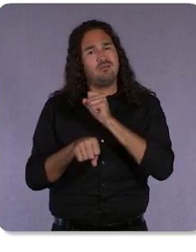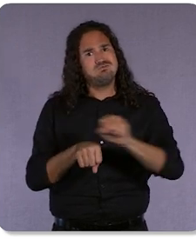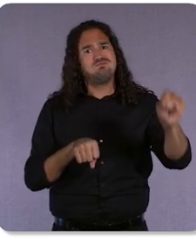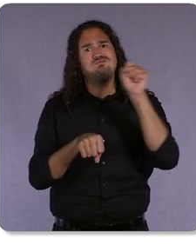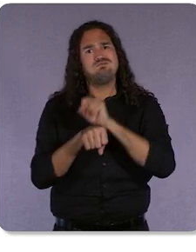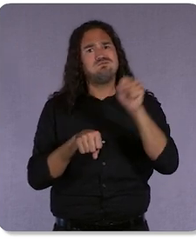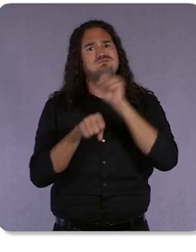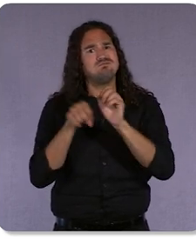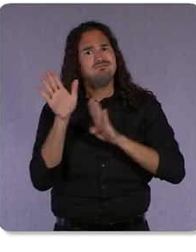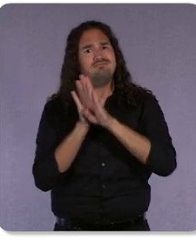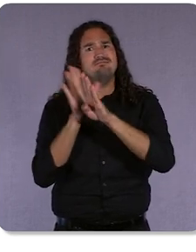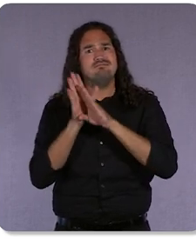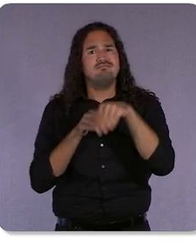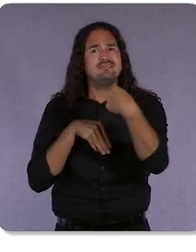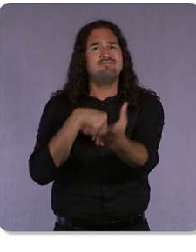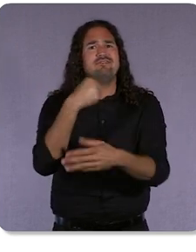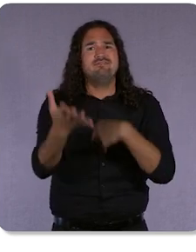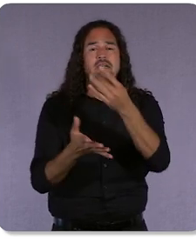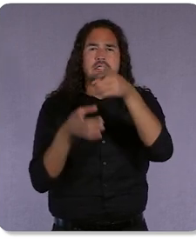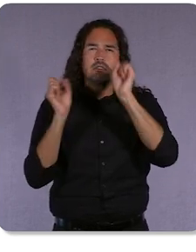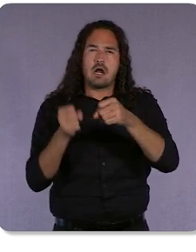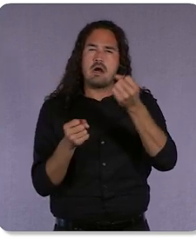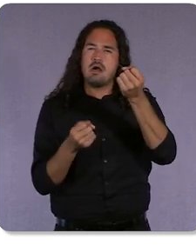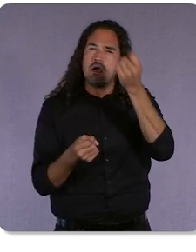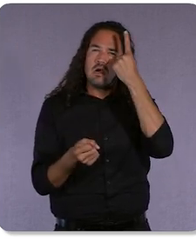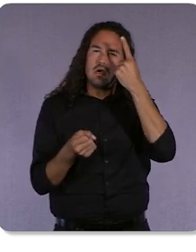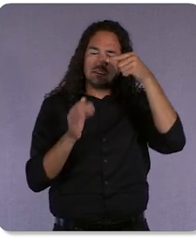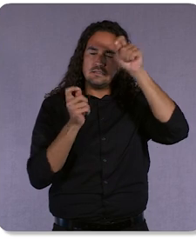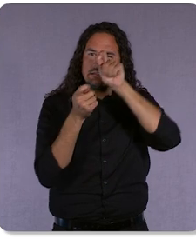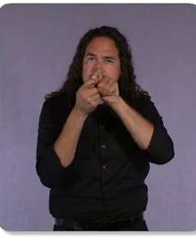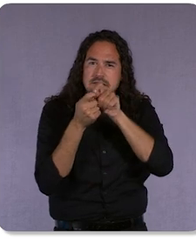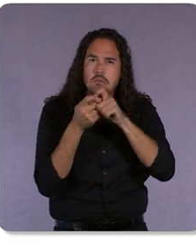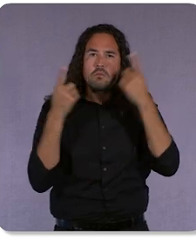what’s happening across your accounts as well as broader user trends.